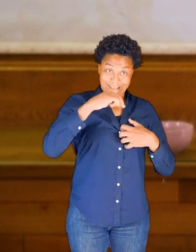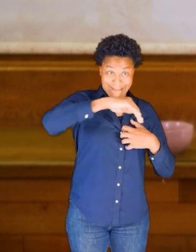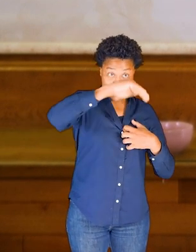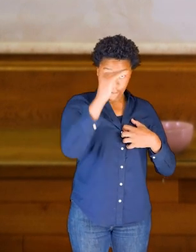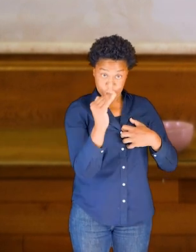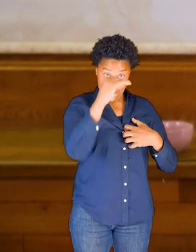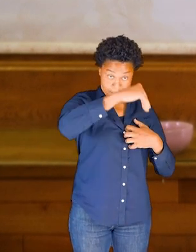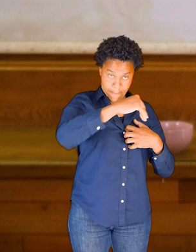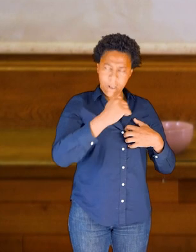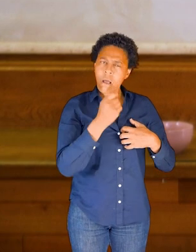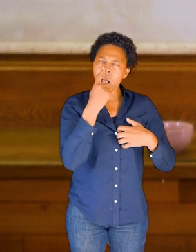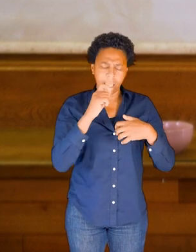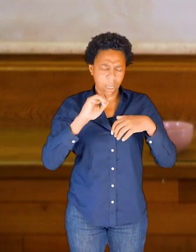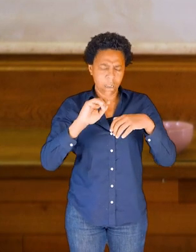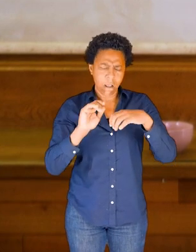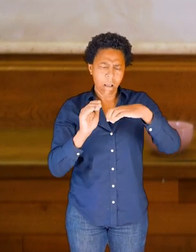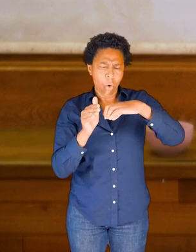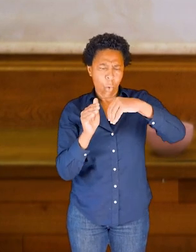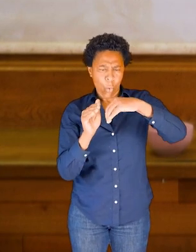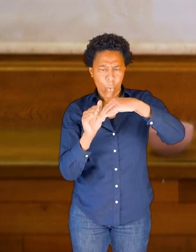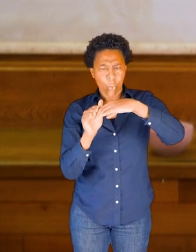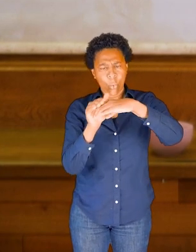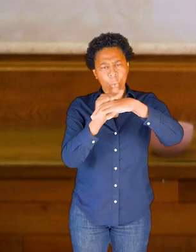So there's a small shape-- I can explore it with my fingers--